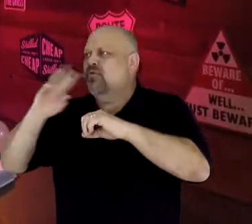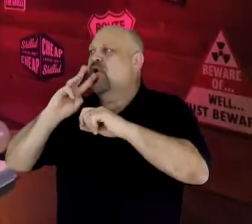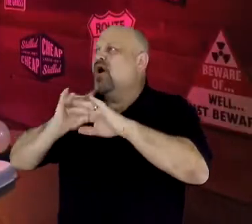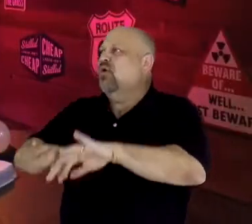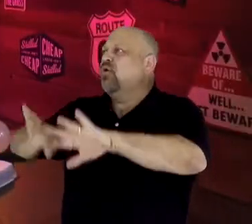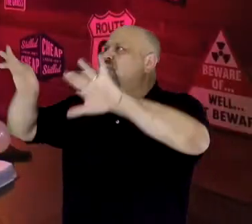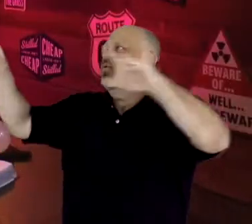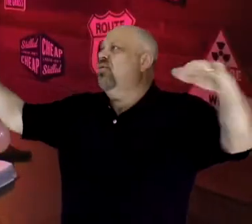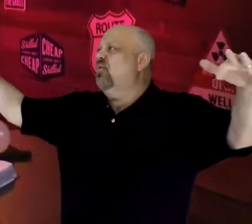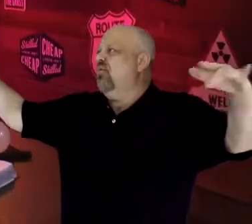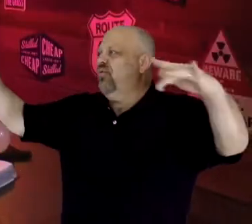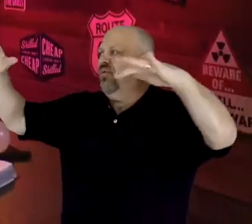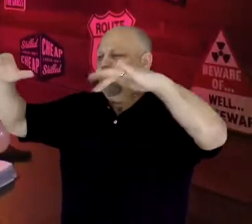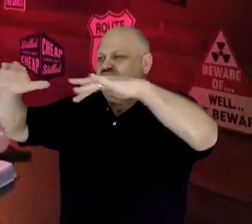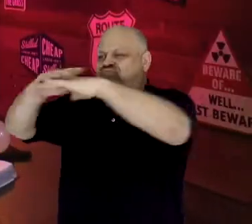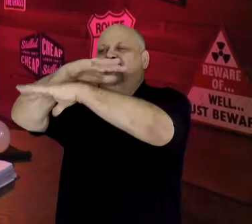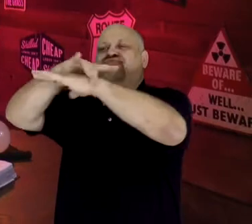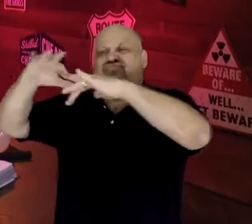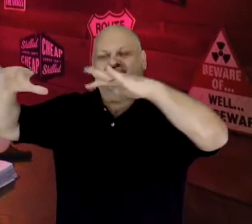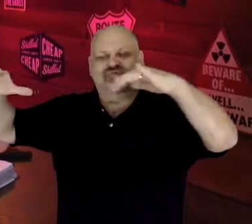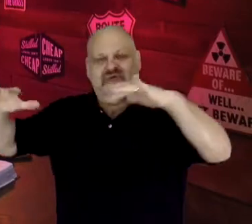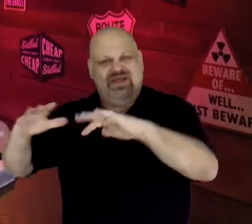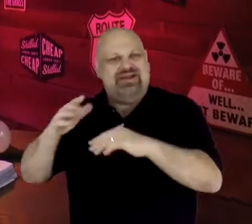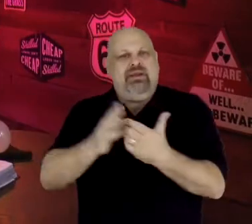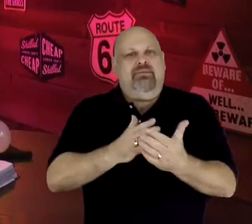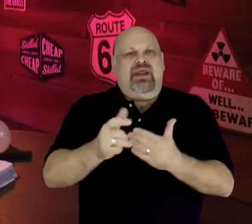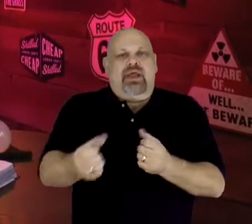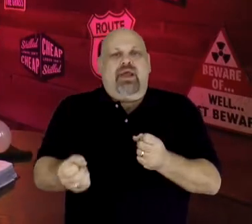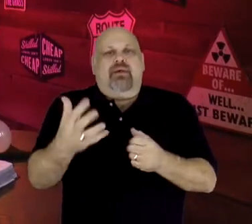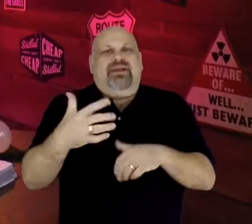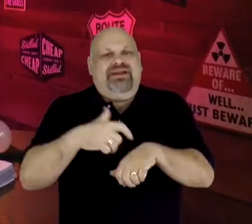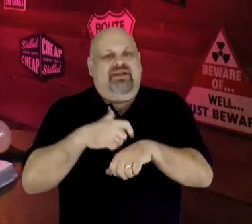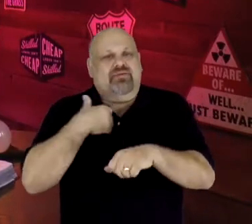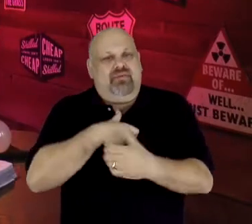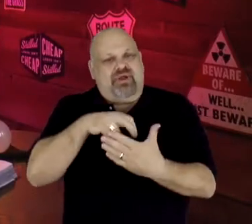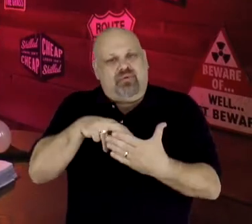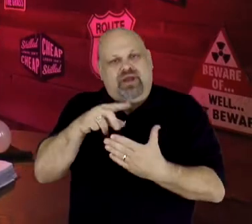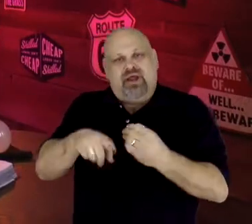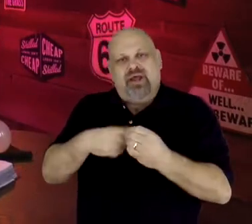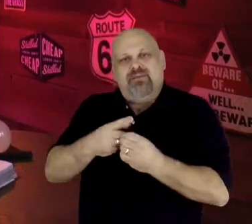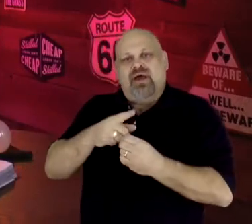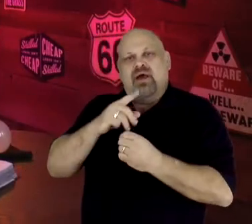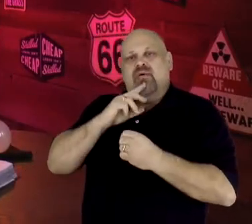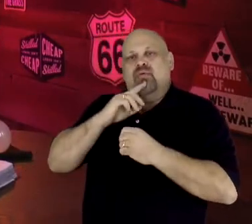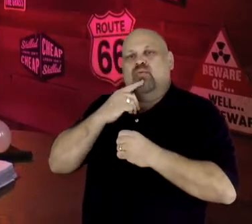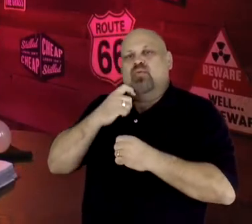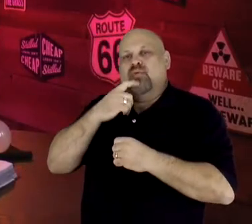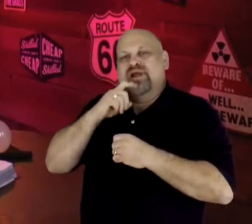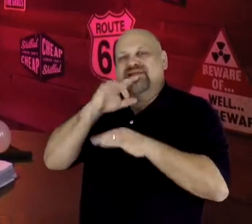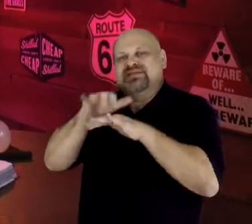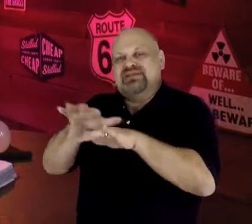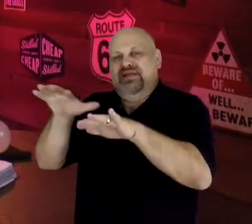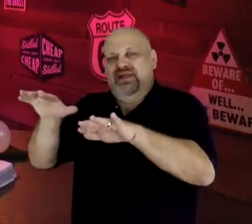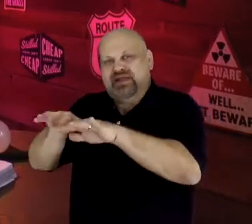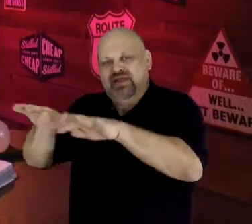about the parting of the Red Sea, I'm still amazed that the soggy seabed had miraculously become dry